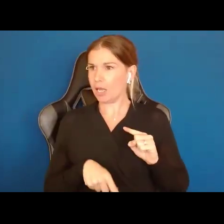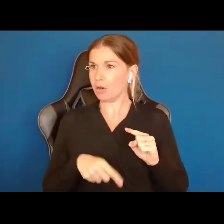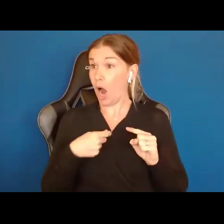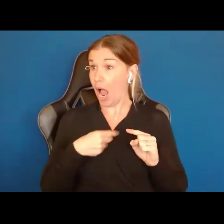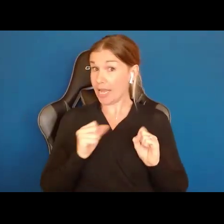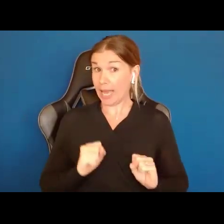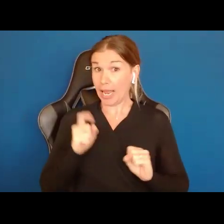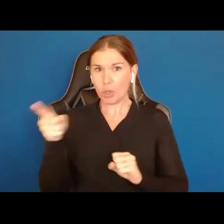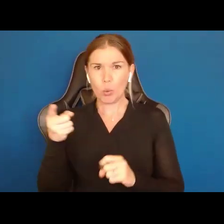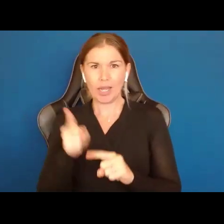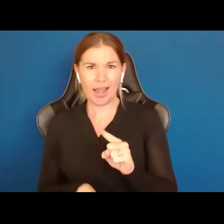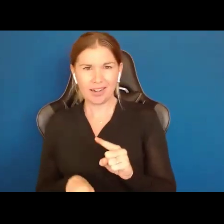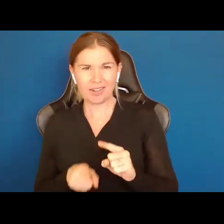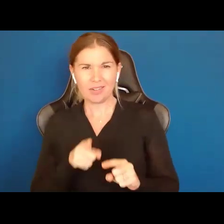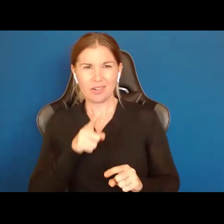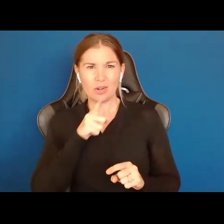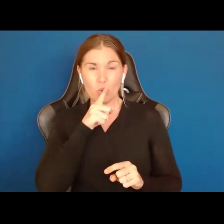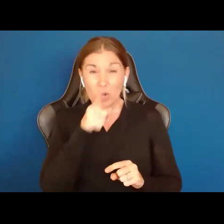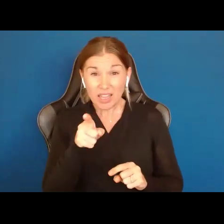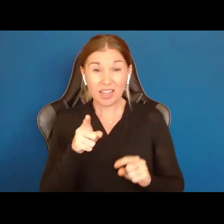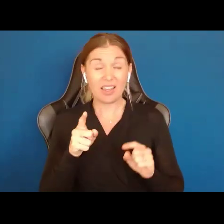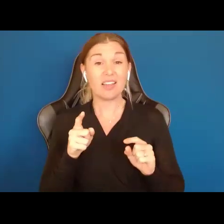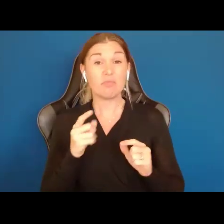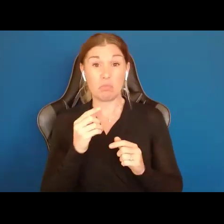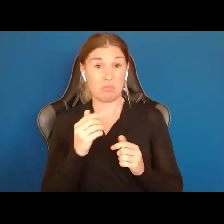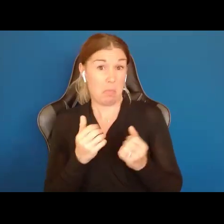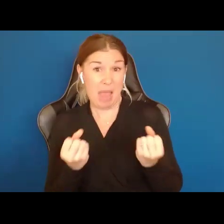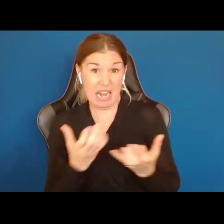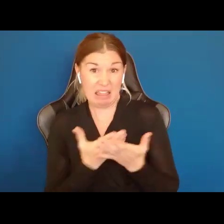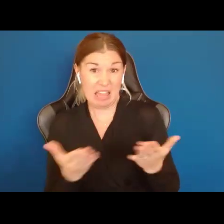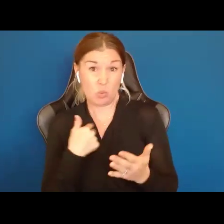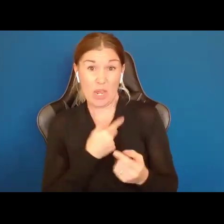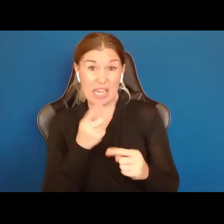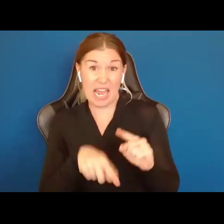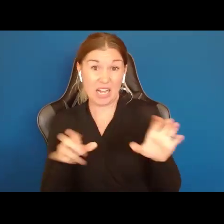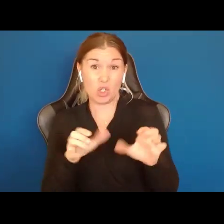that none of us can do unless we get help. You want an example? Unless you are a medical